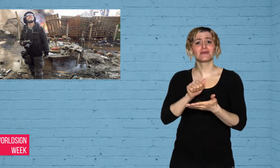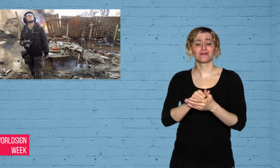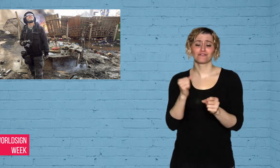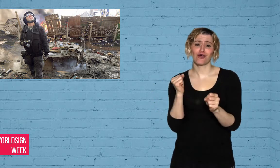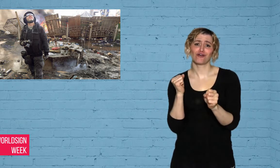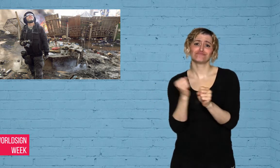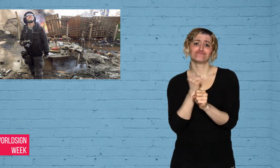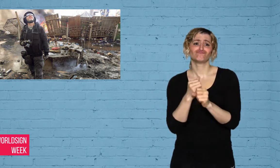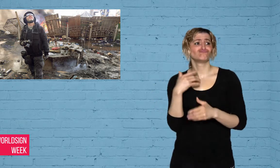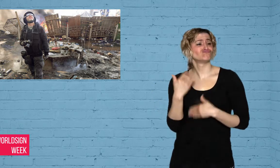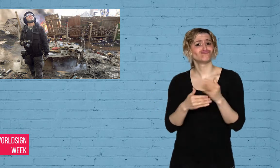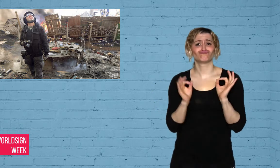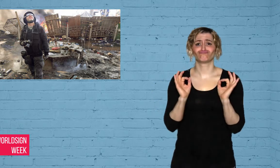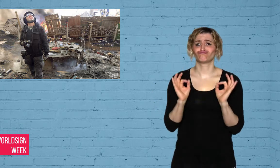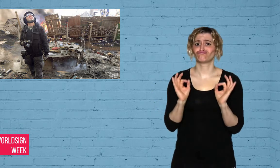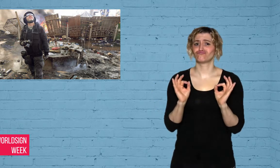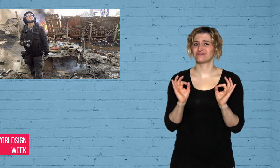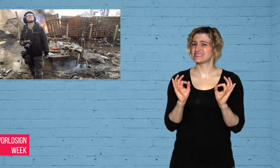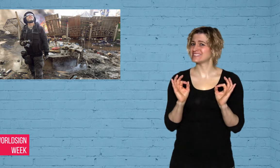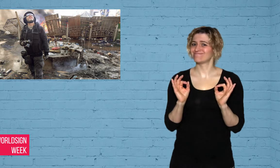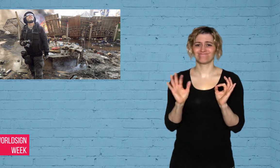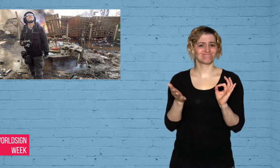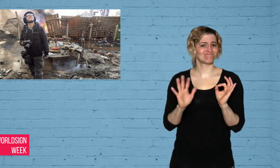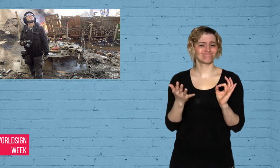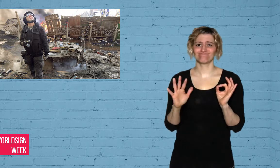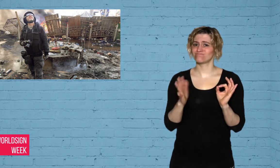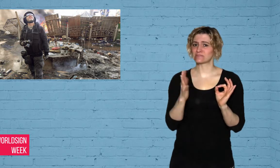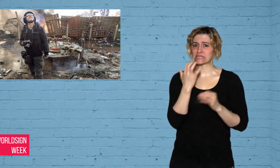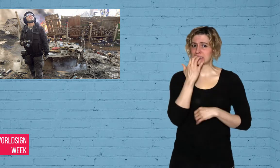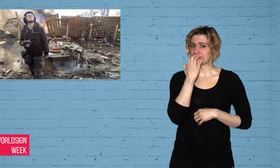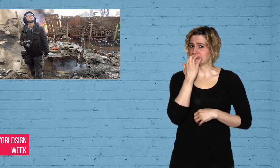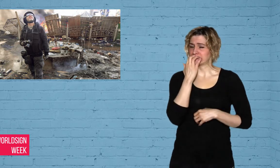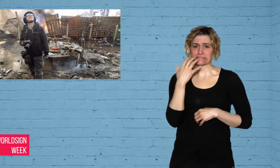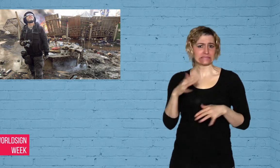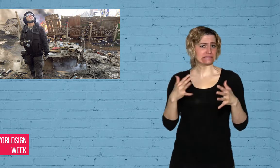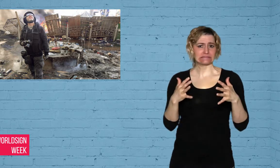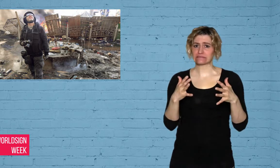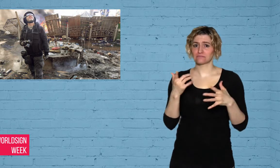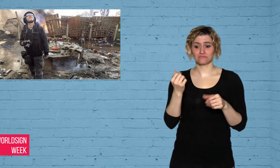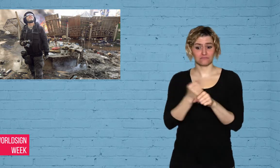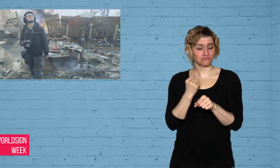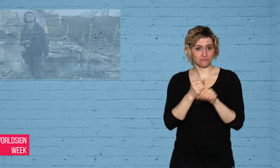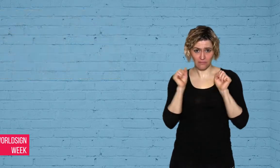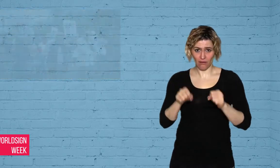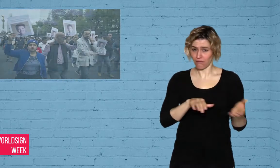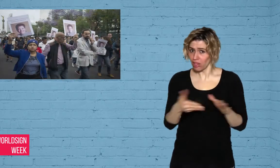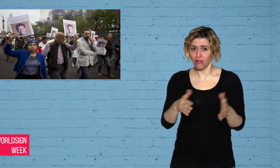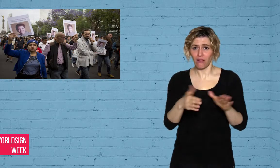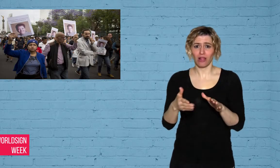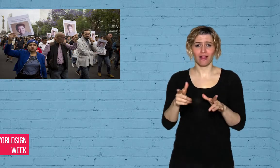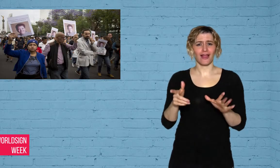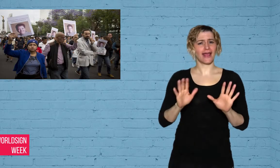any more. Norte’s announcement came